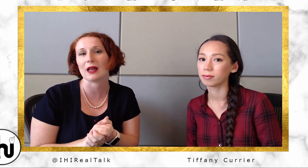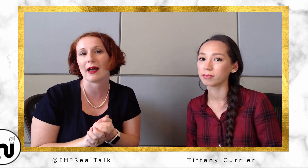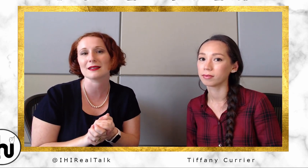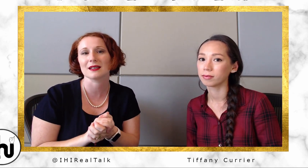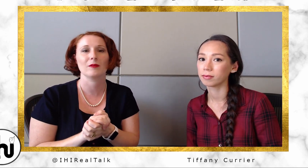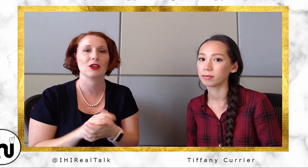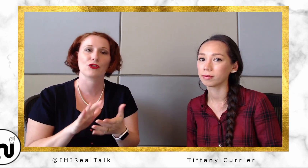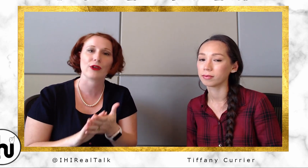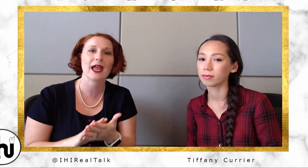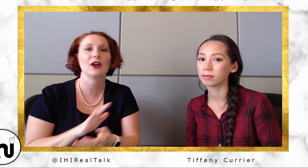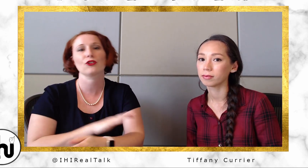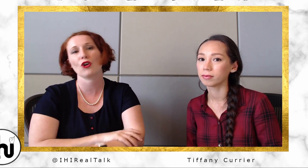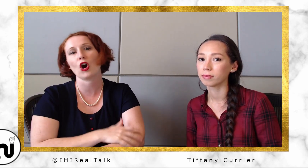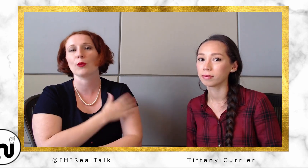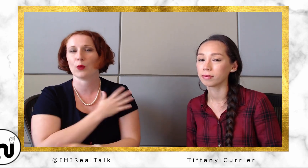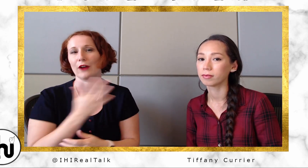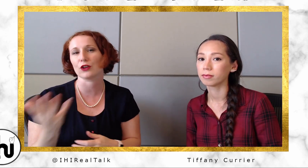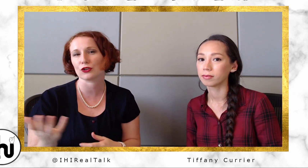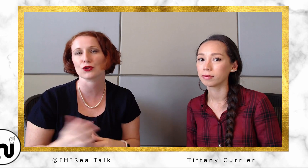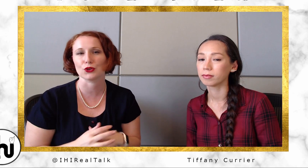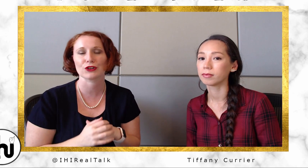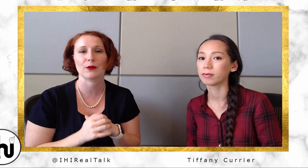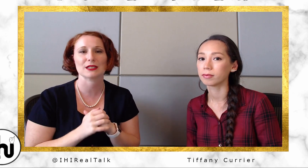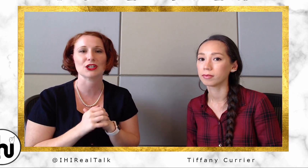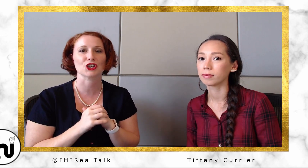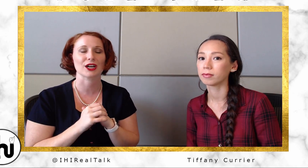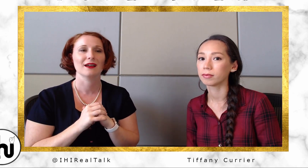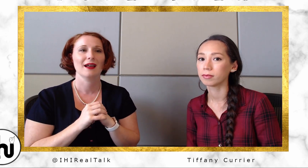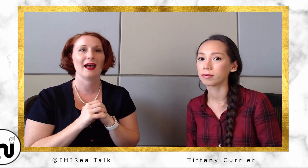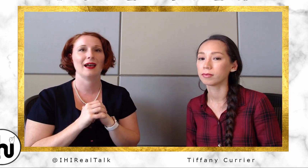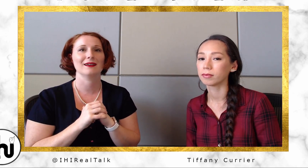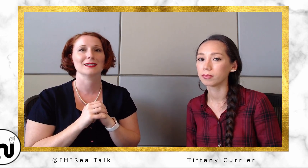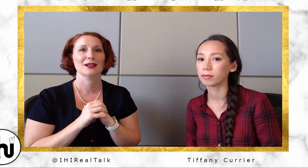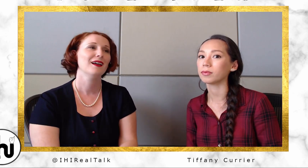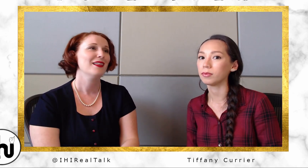either their hand or their arm or whatever or their shoulder, whatever was injured. And...